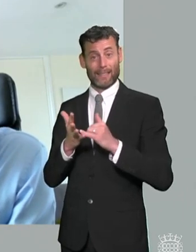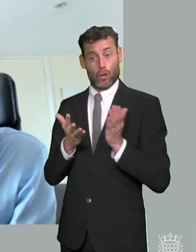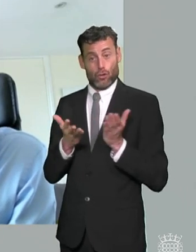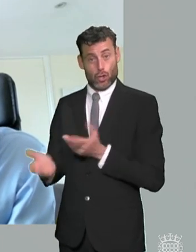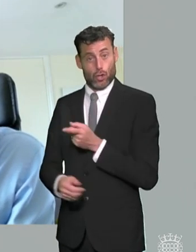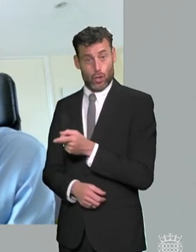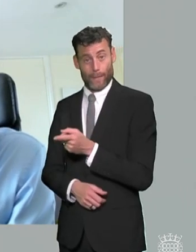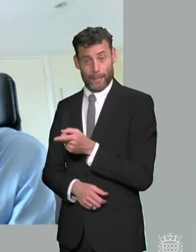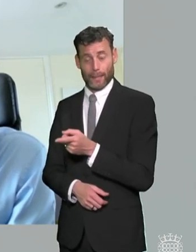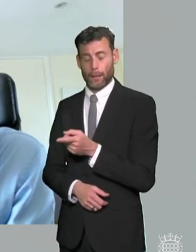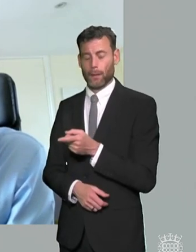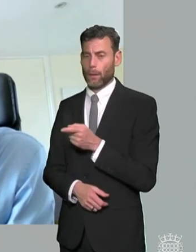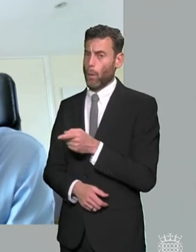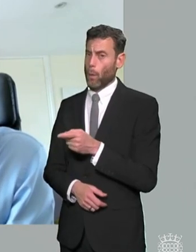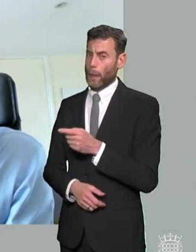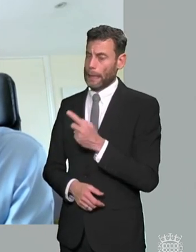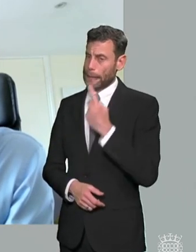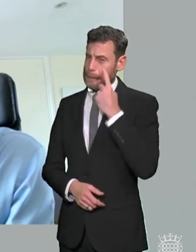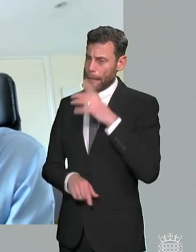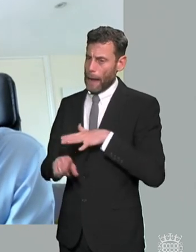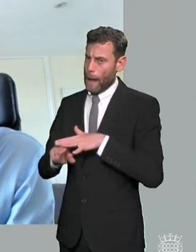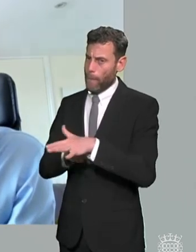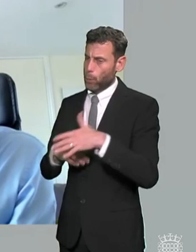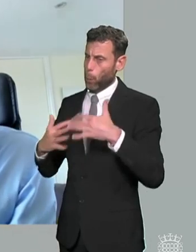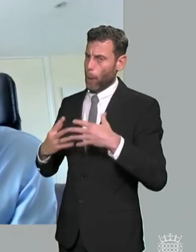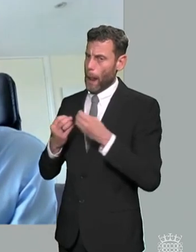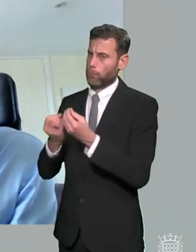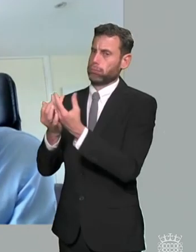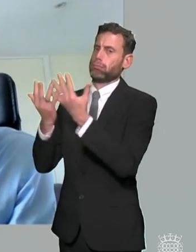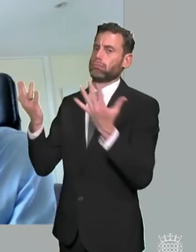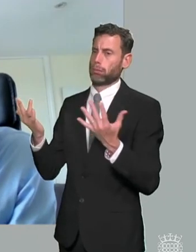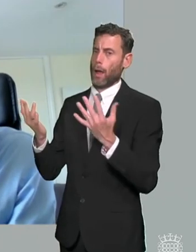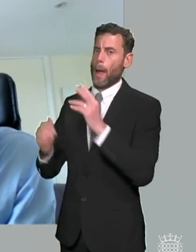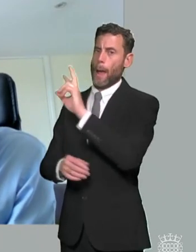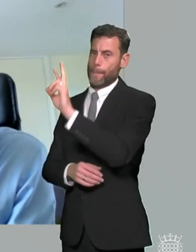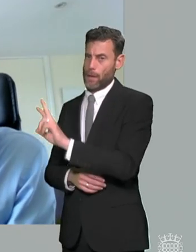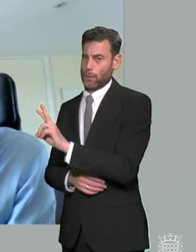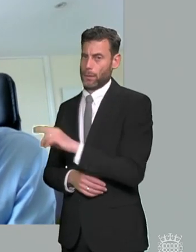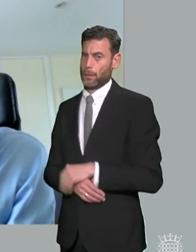mds services should also should also be extended to cover um health and social care requirements